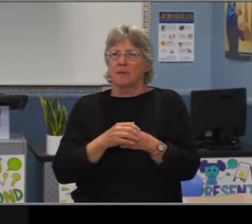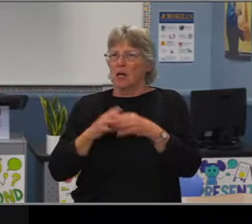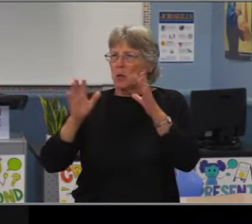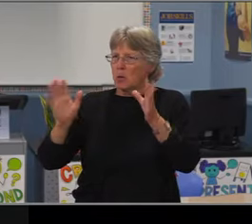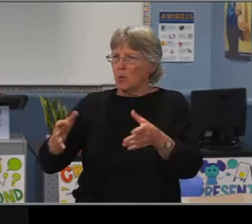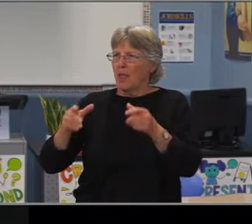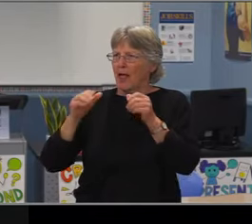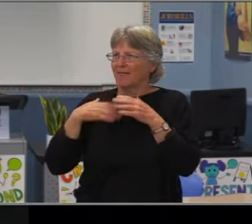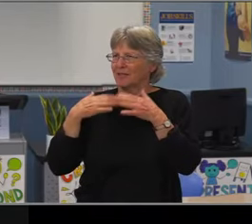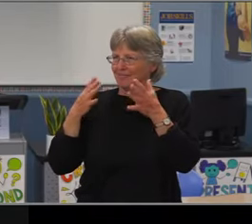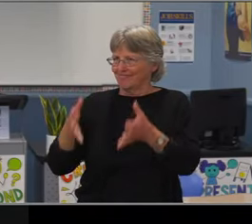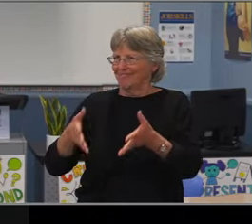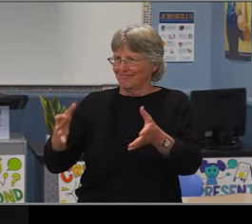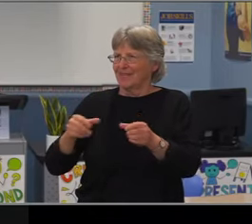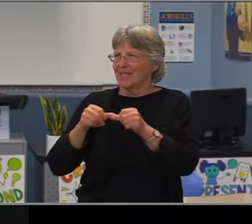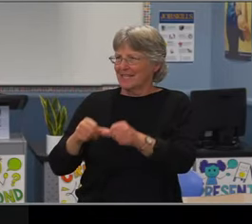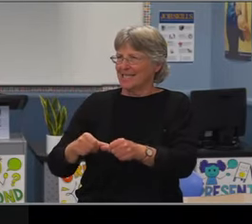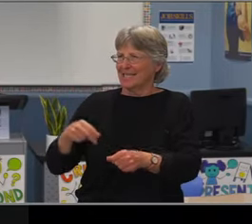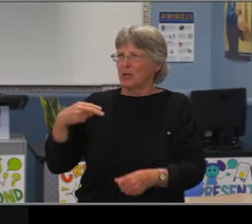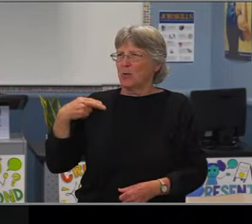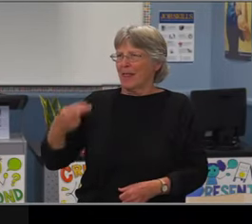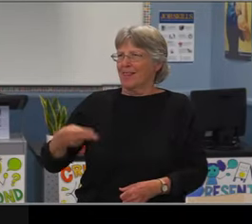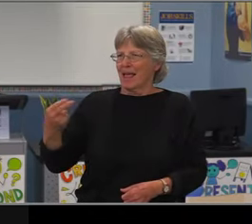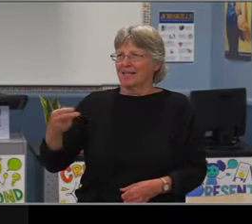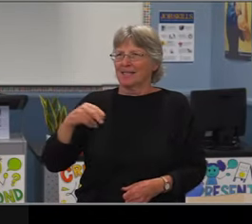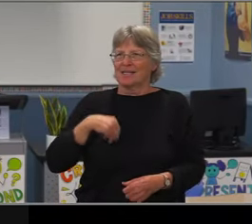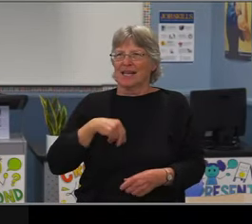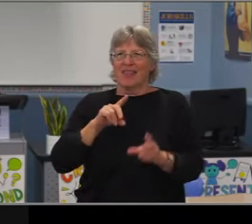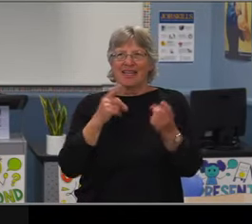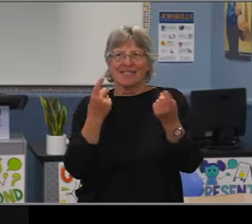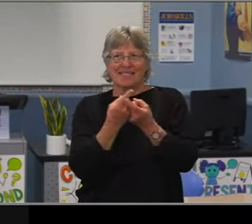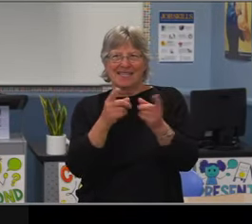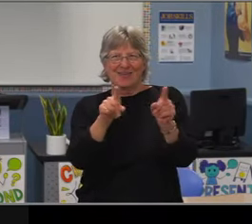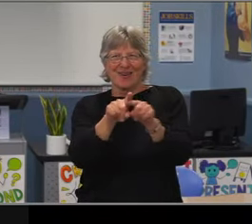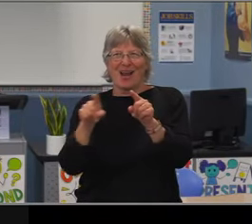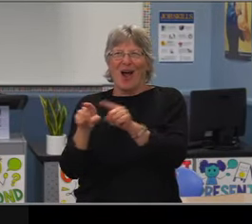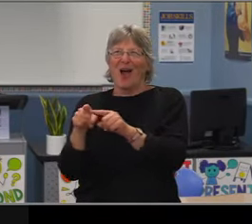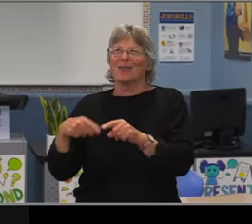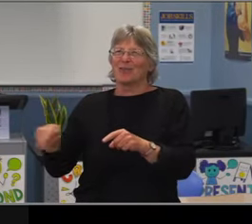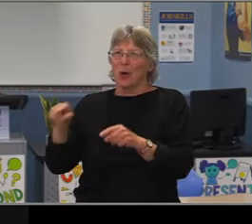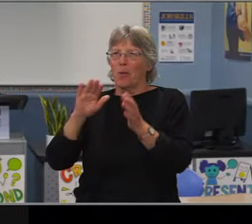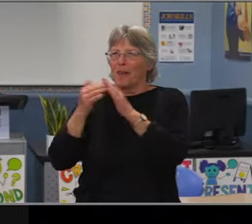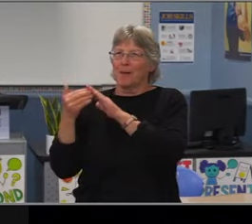the superintendent student advisory committee. And so much to come about her, we're lucky that she's a junior